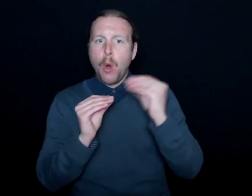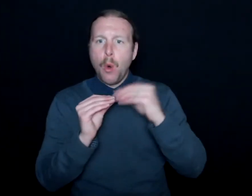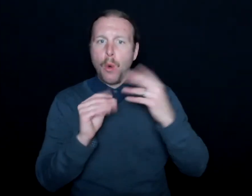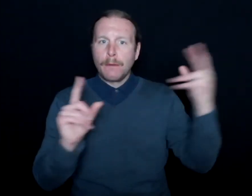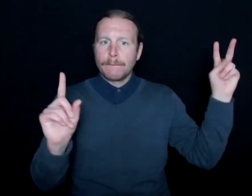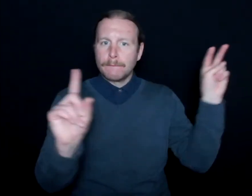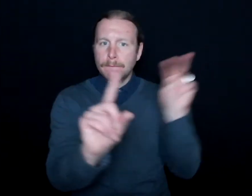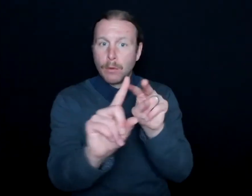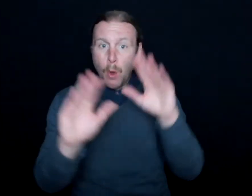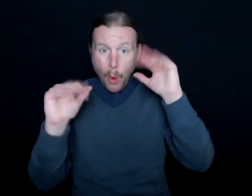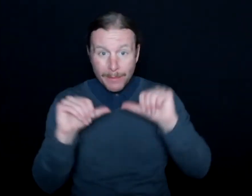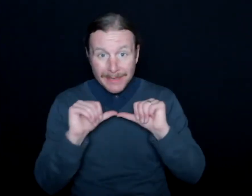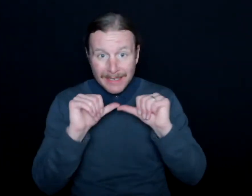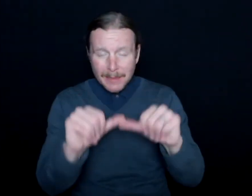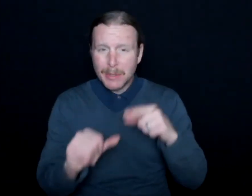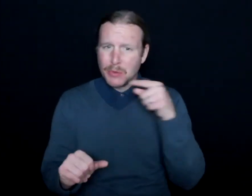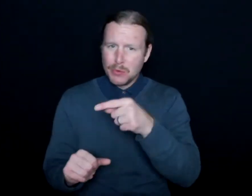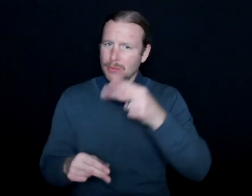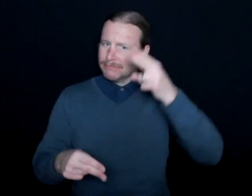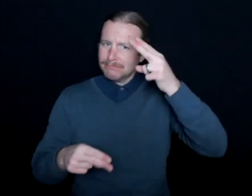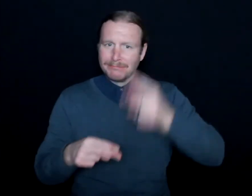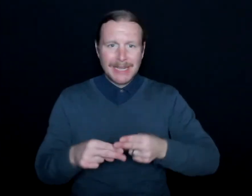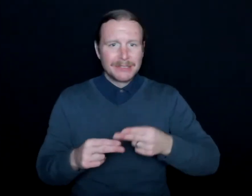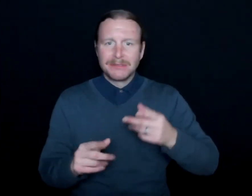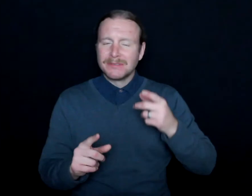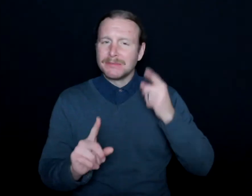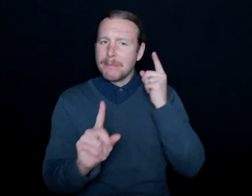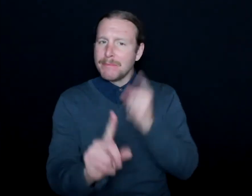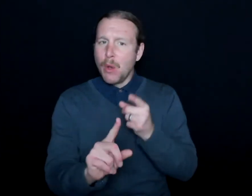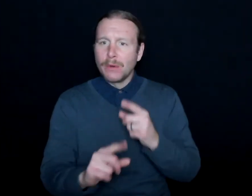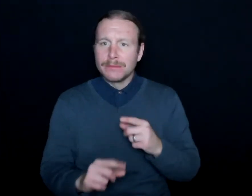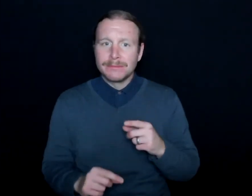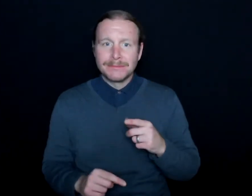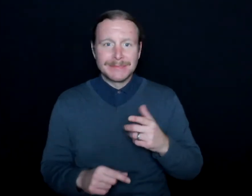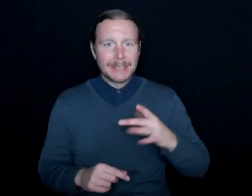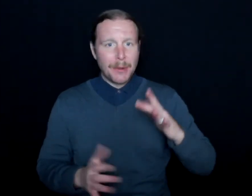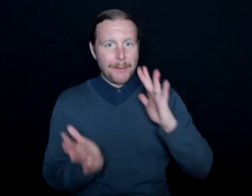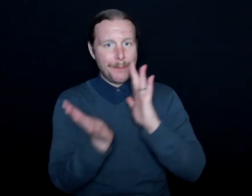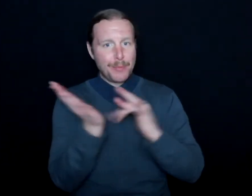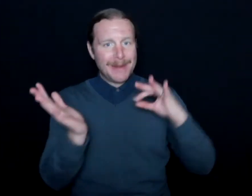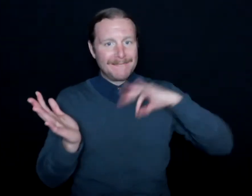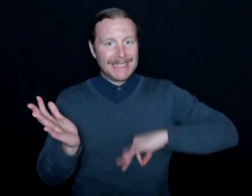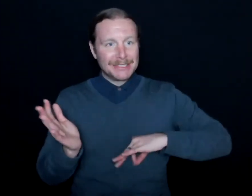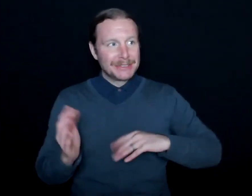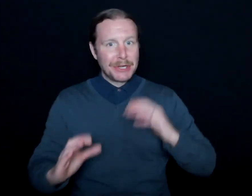But I think you raised a really good point as well, that it's a privilege to be able to communicate